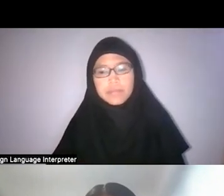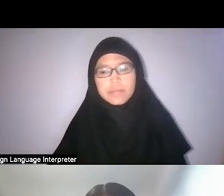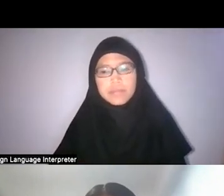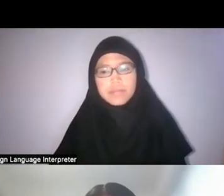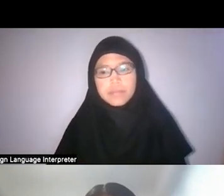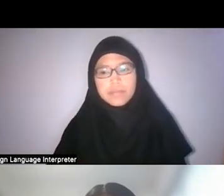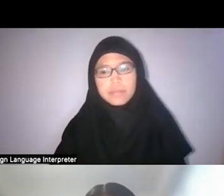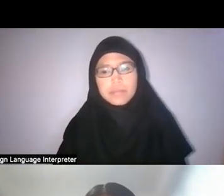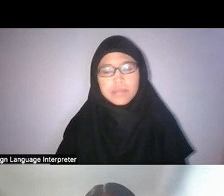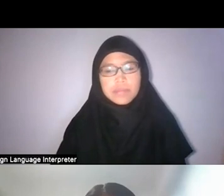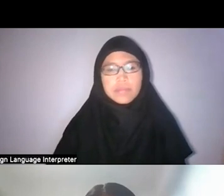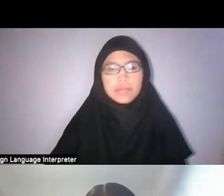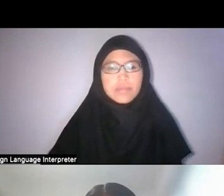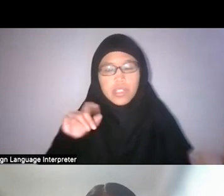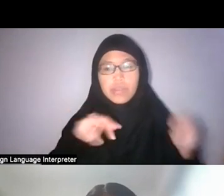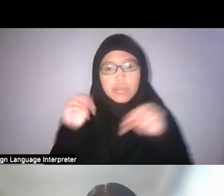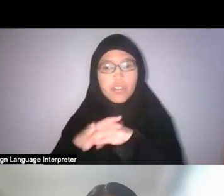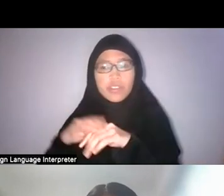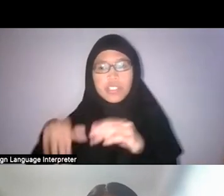Okay. Should we move on to the next question? Are we good? Okay.